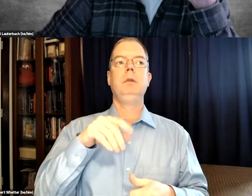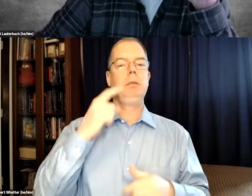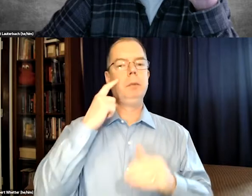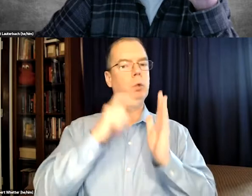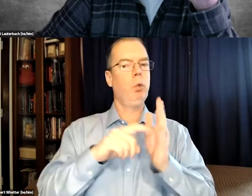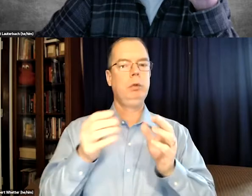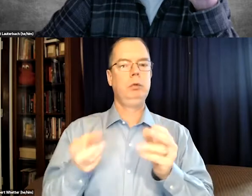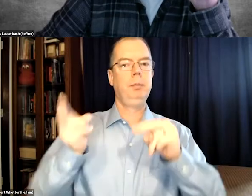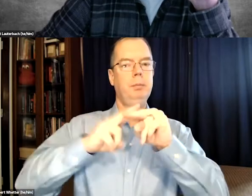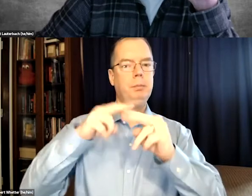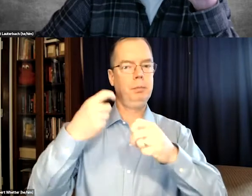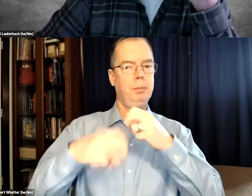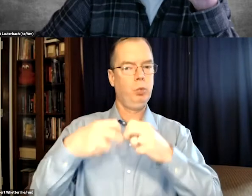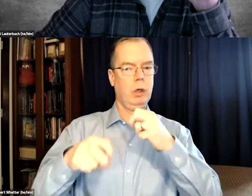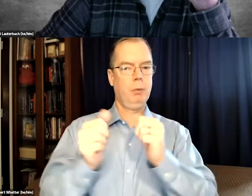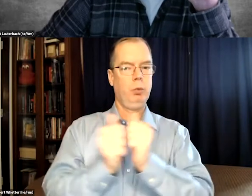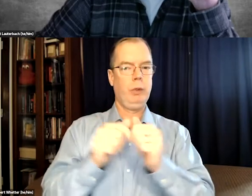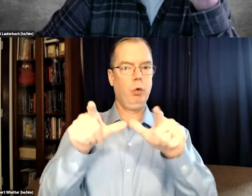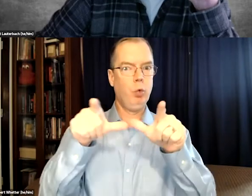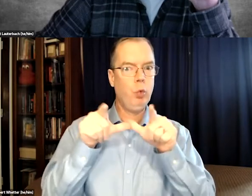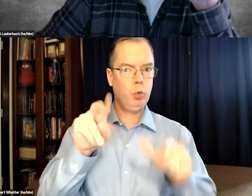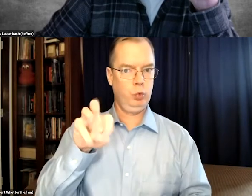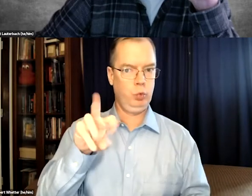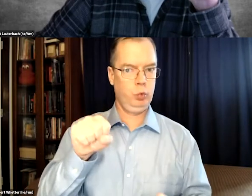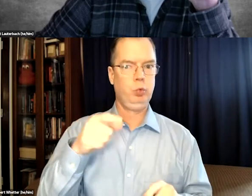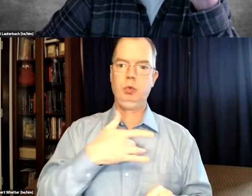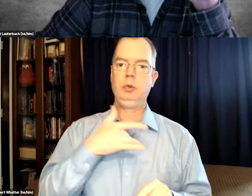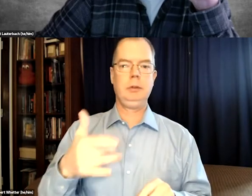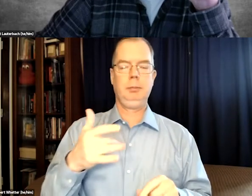And that's very frustrating. But I noticed an increase in problems,